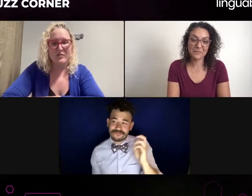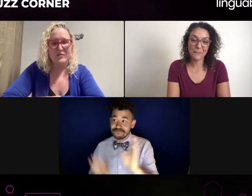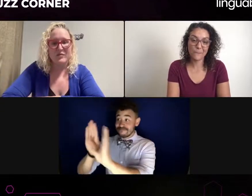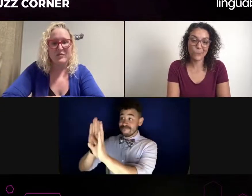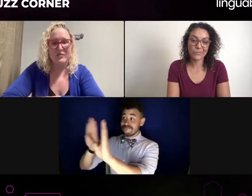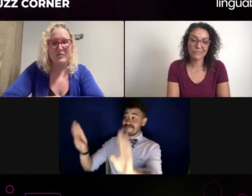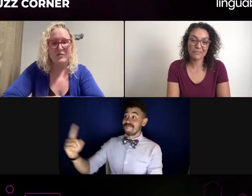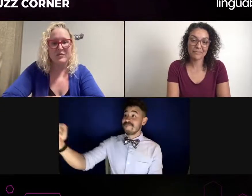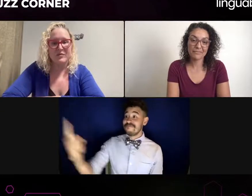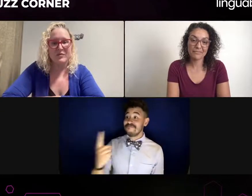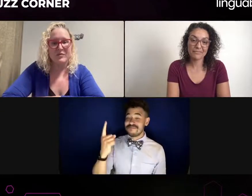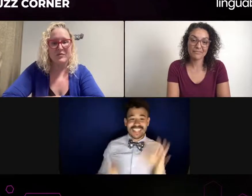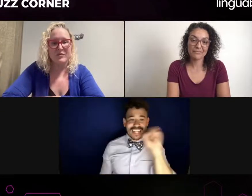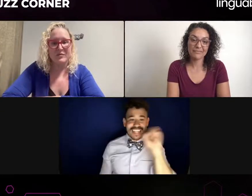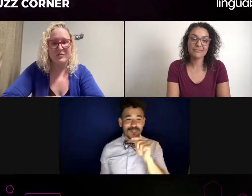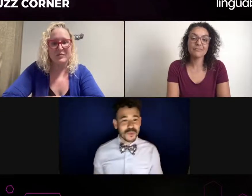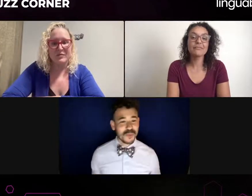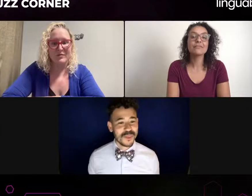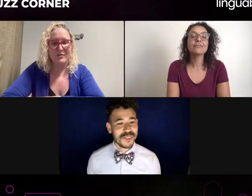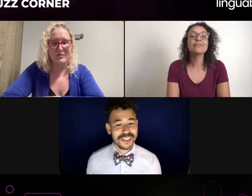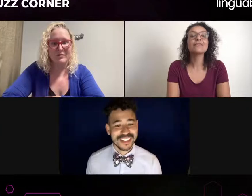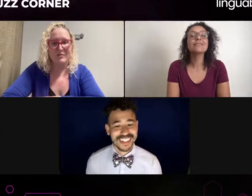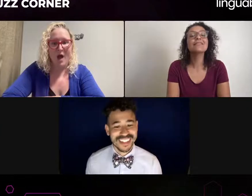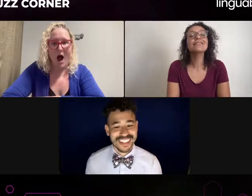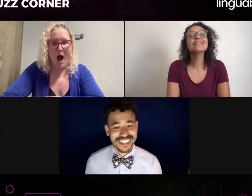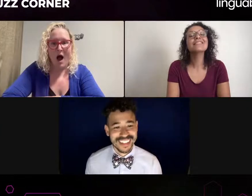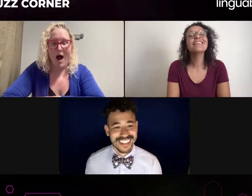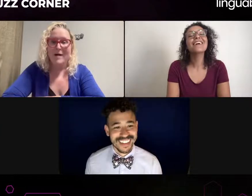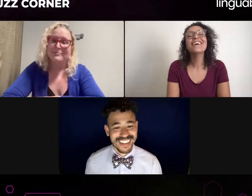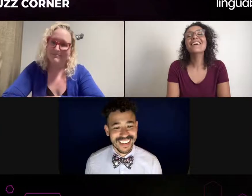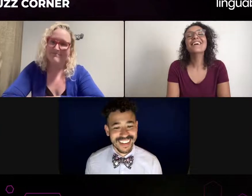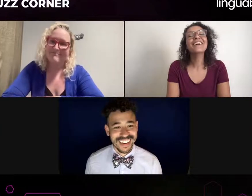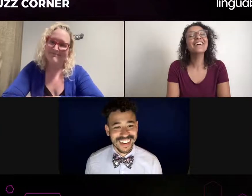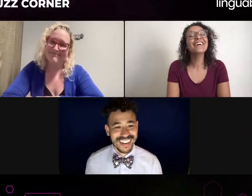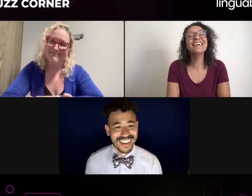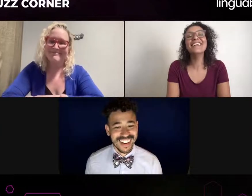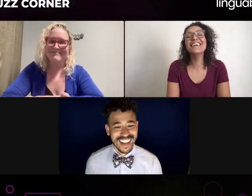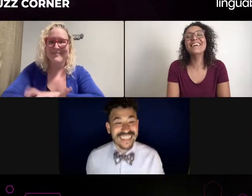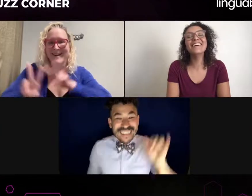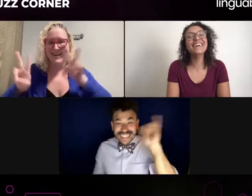So often when we're in the room, it's just... it's tough